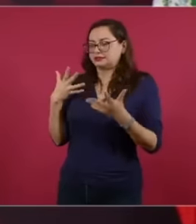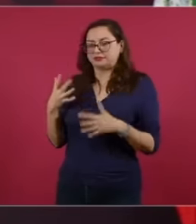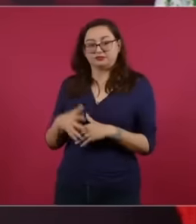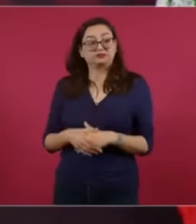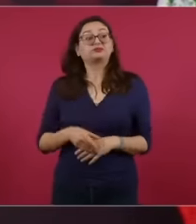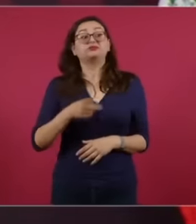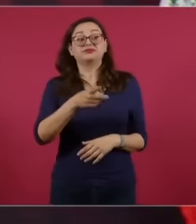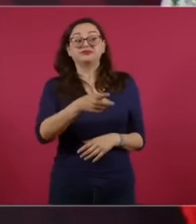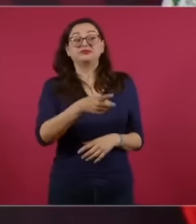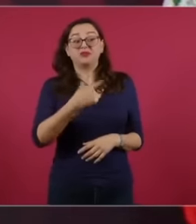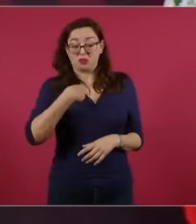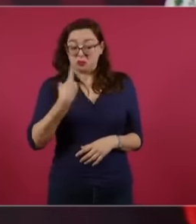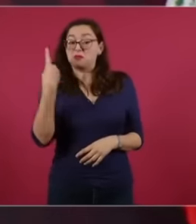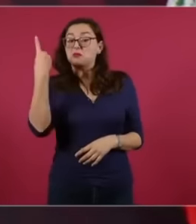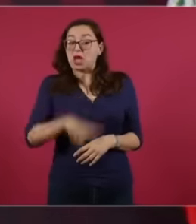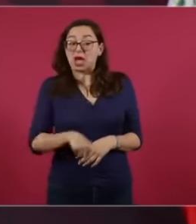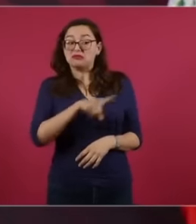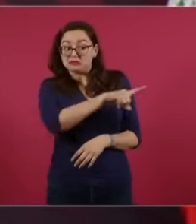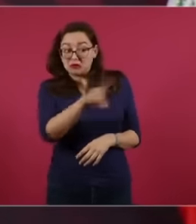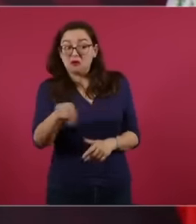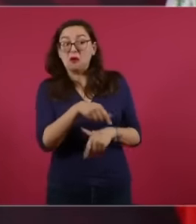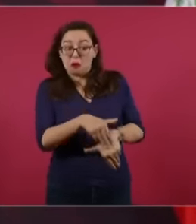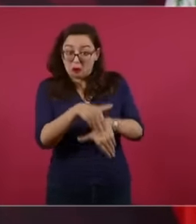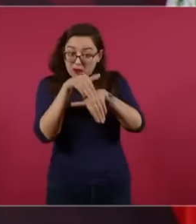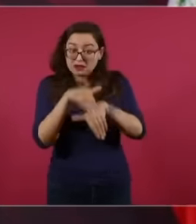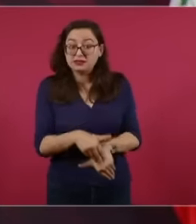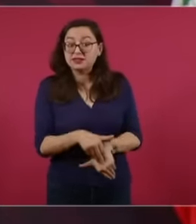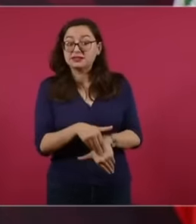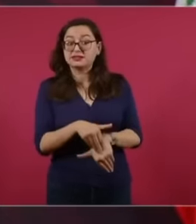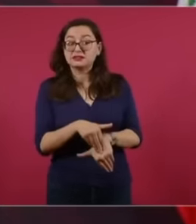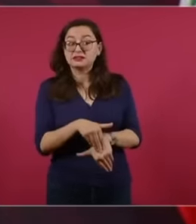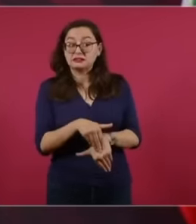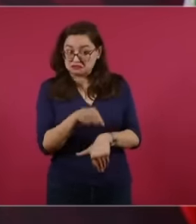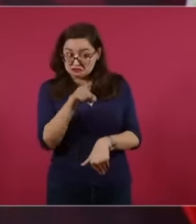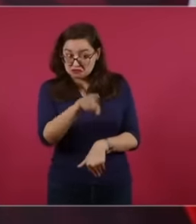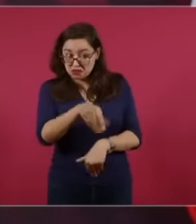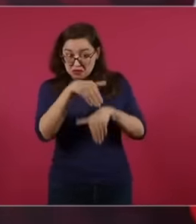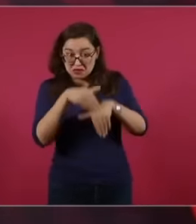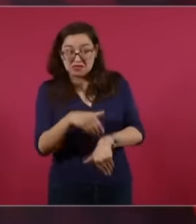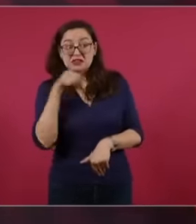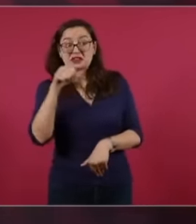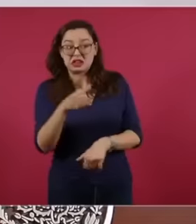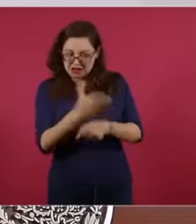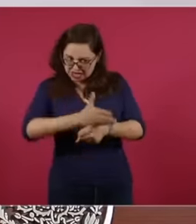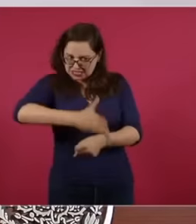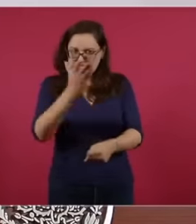obey the resolution they are going to be sanctioned and he